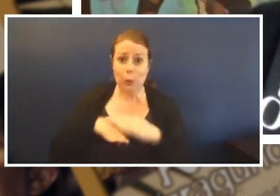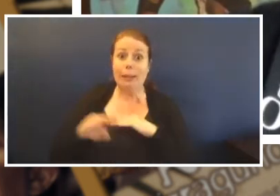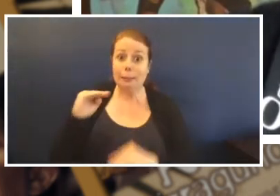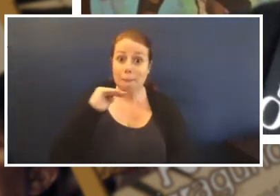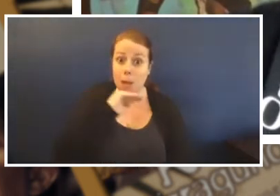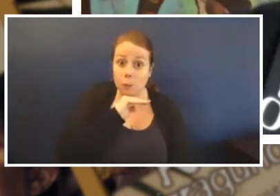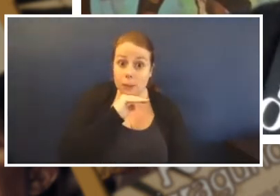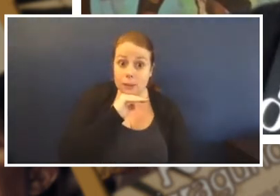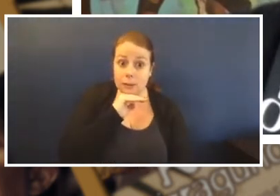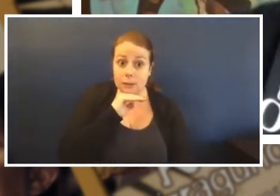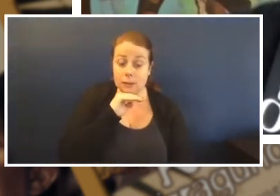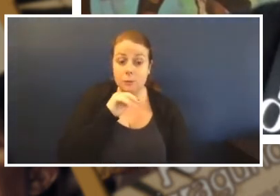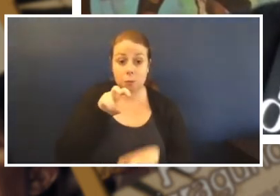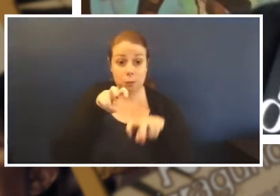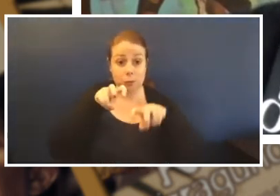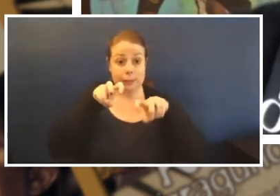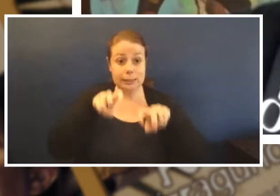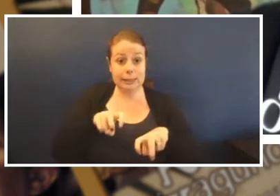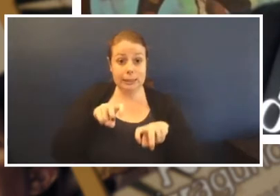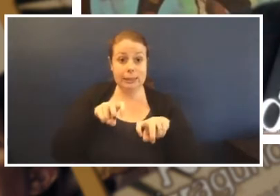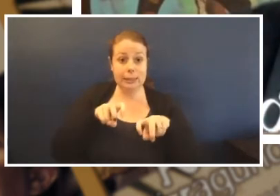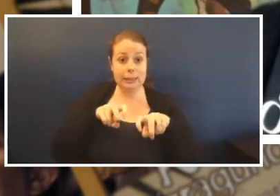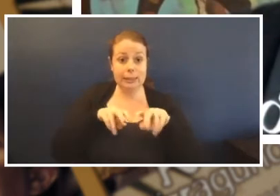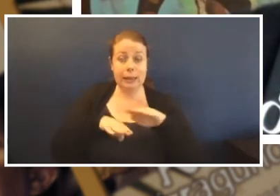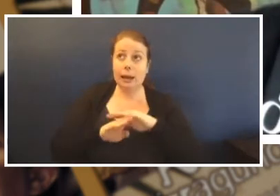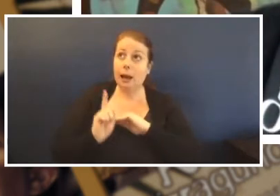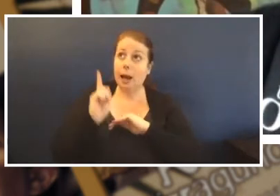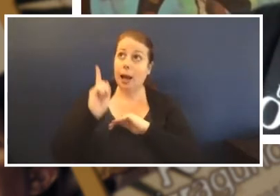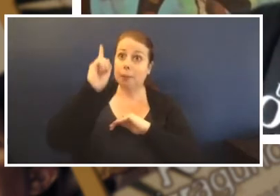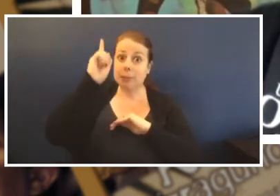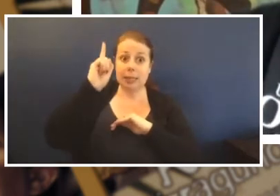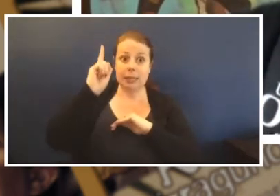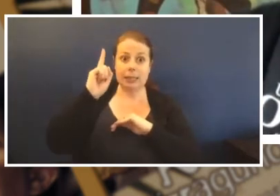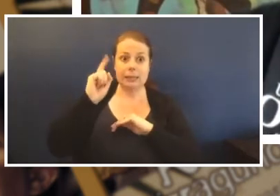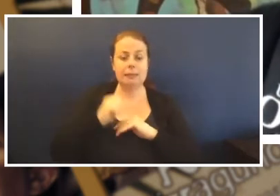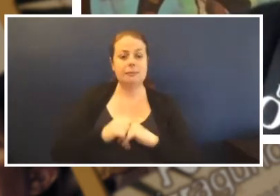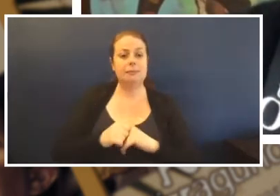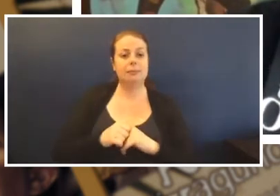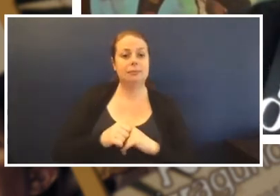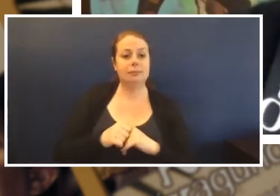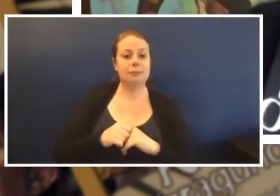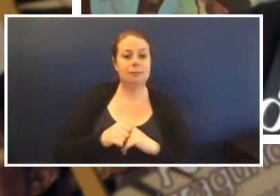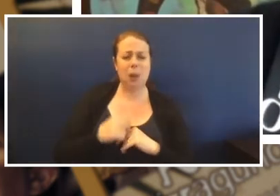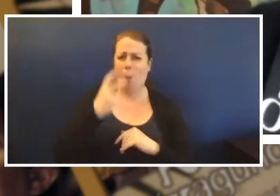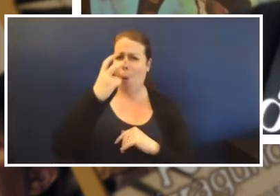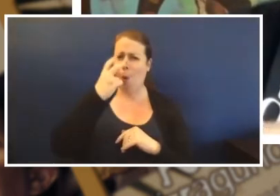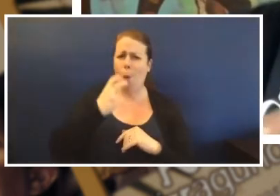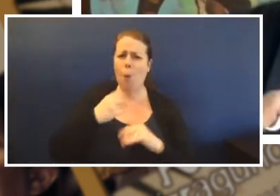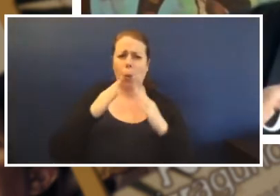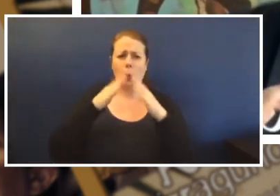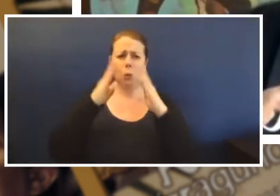upstairs in this little lofty place it was an old house and it used to that's where all of all the